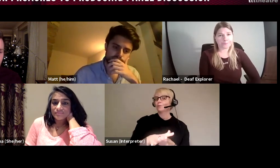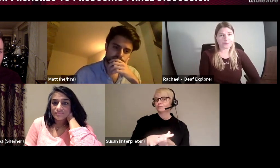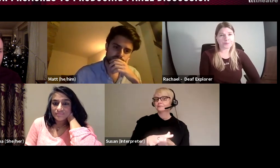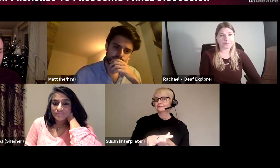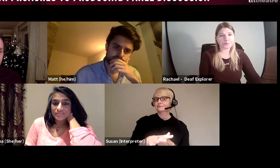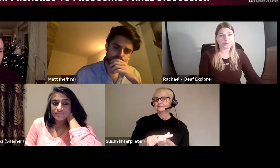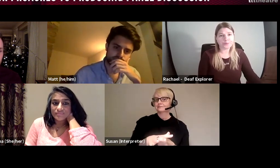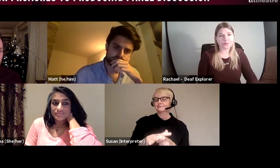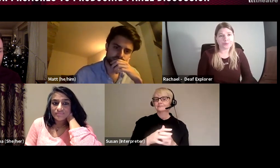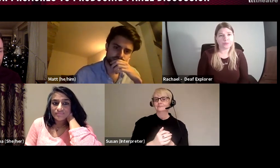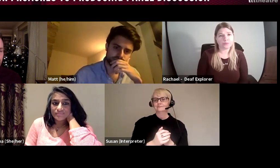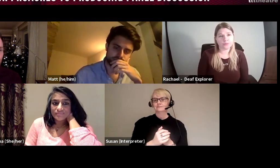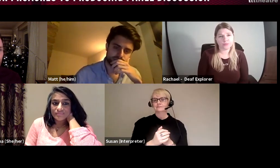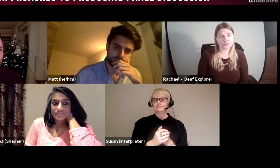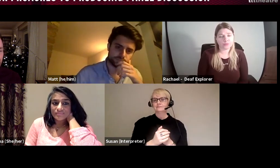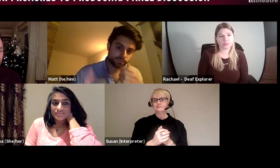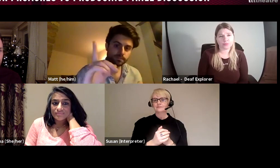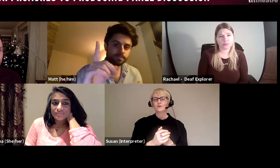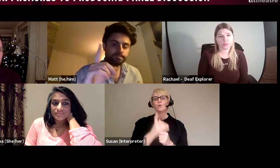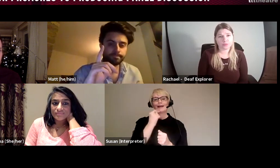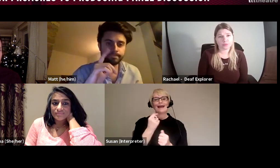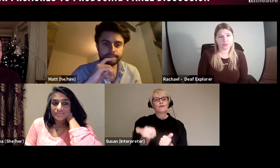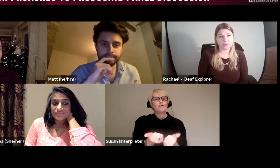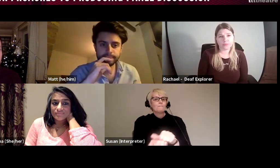and you can use that to complement different teams or working in